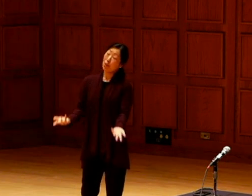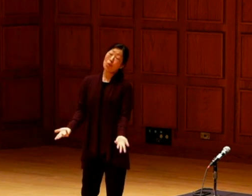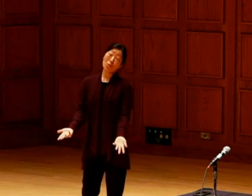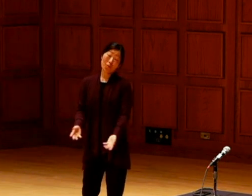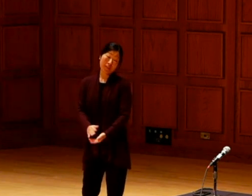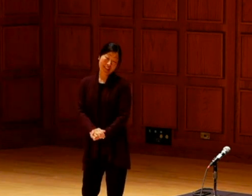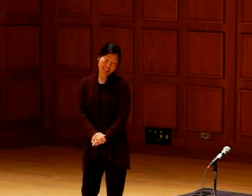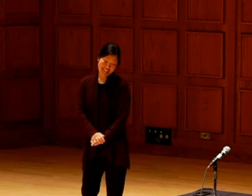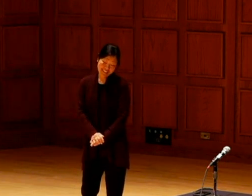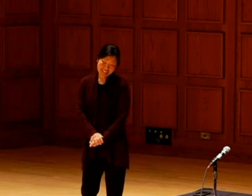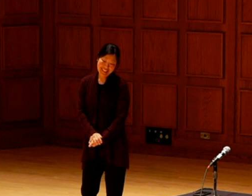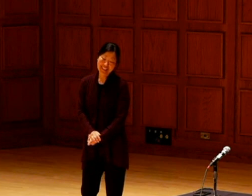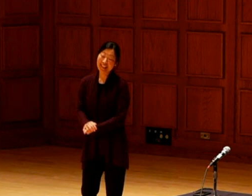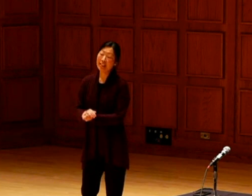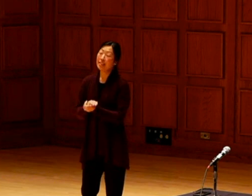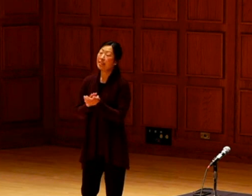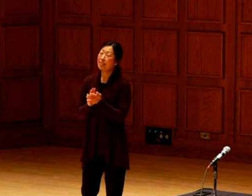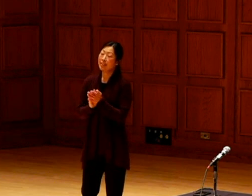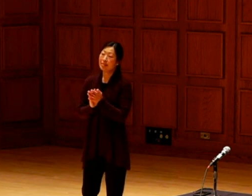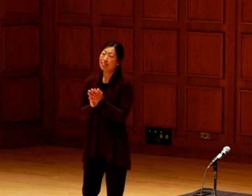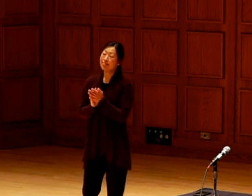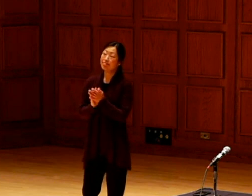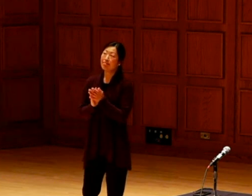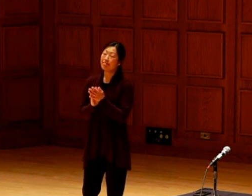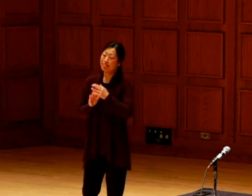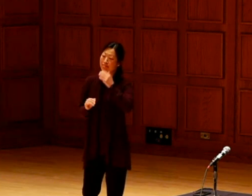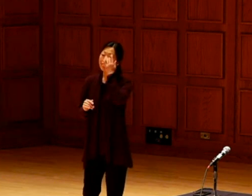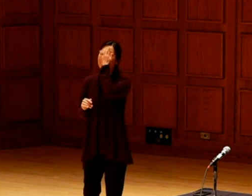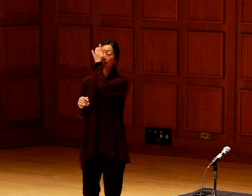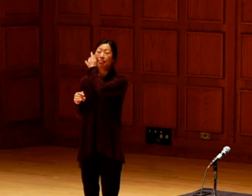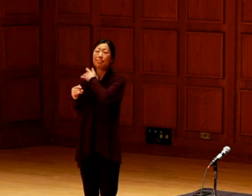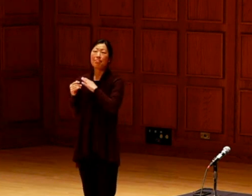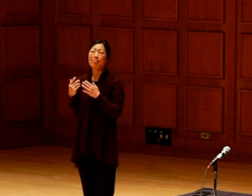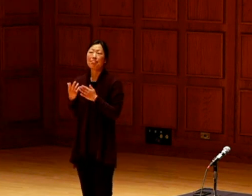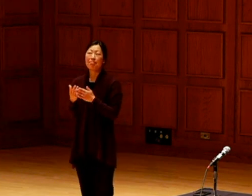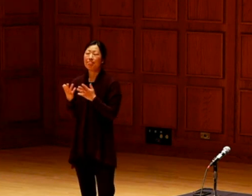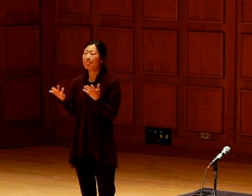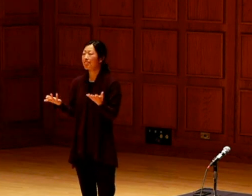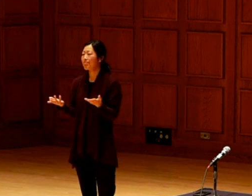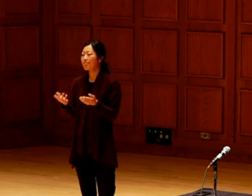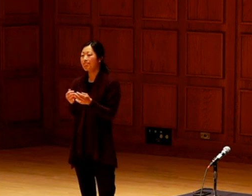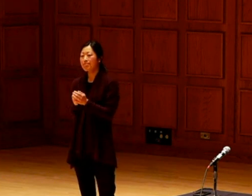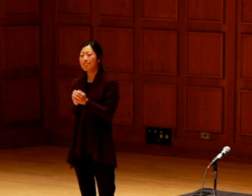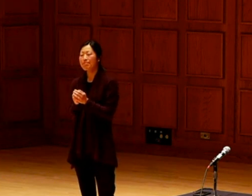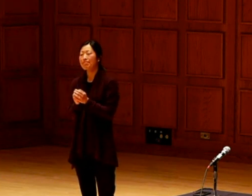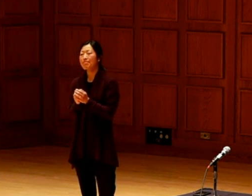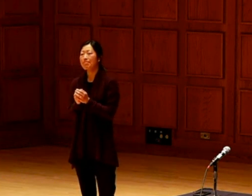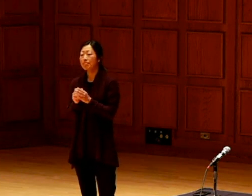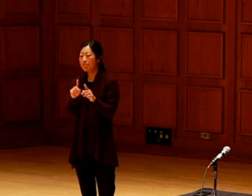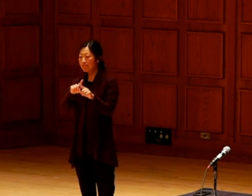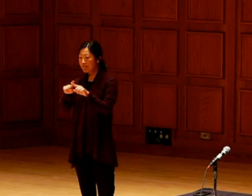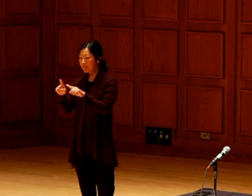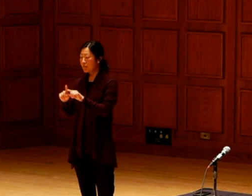So there have been lots of different -- you know, there's been